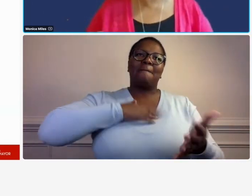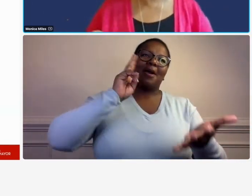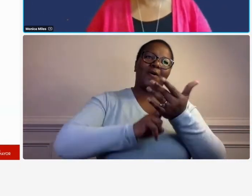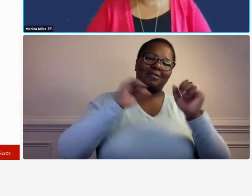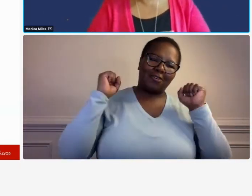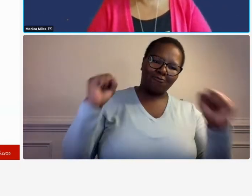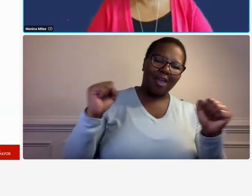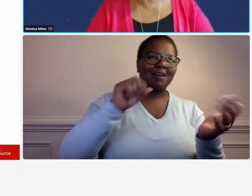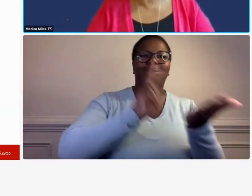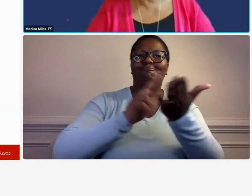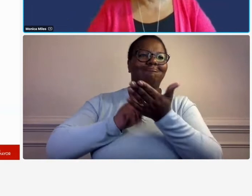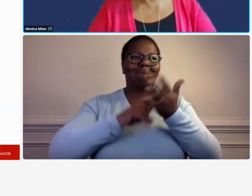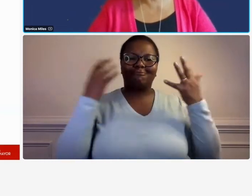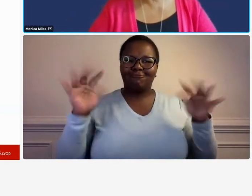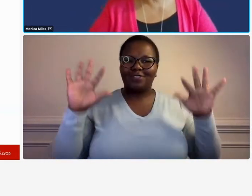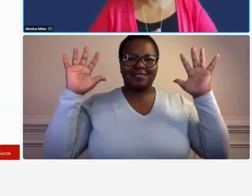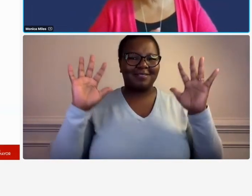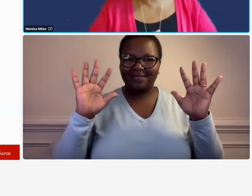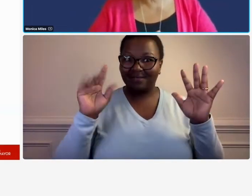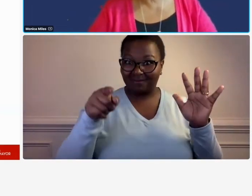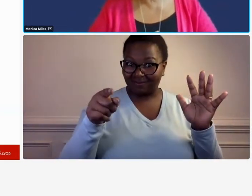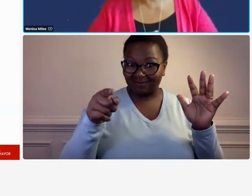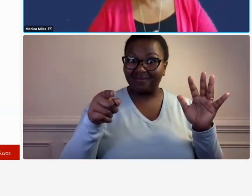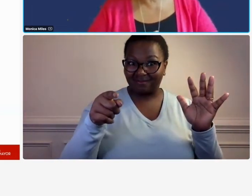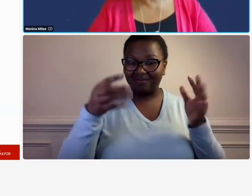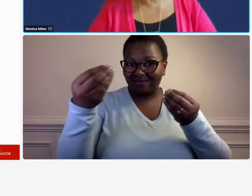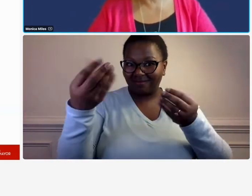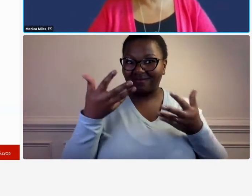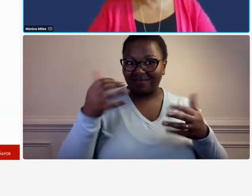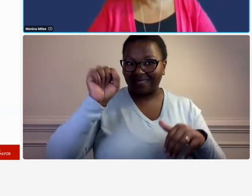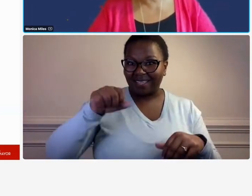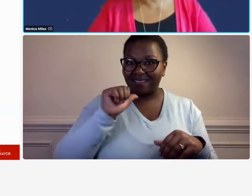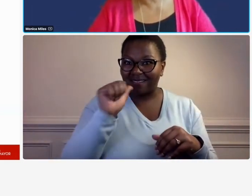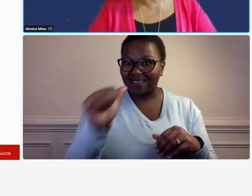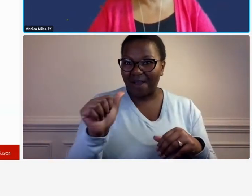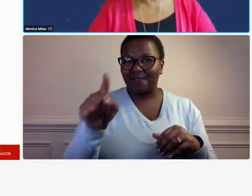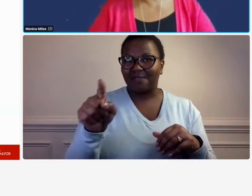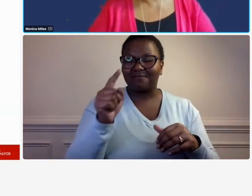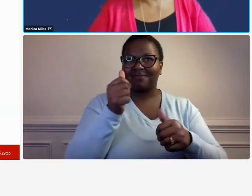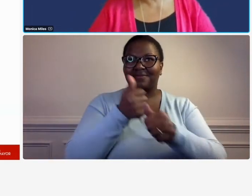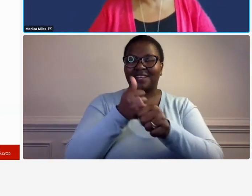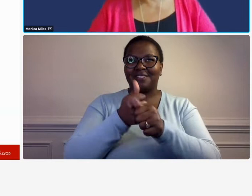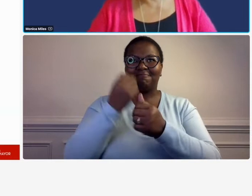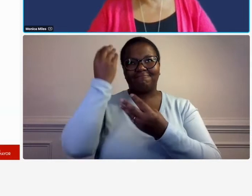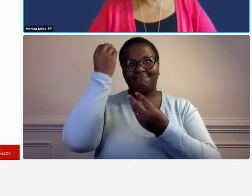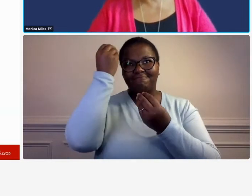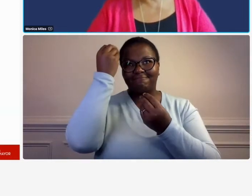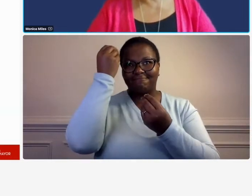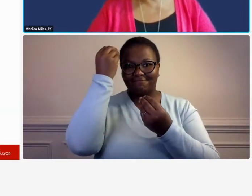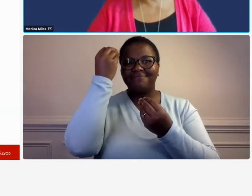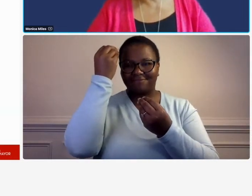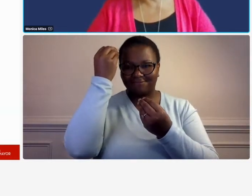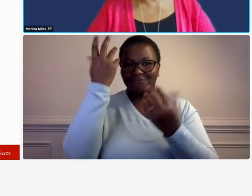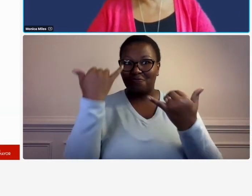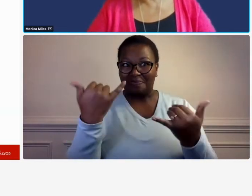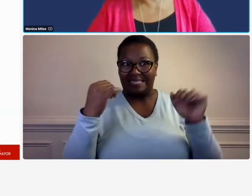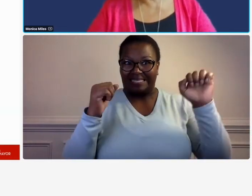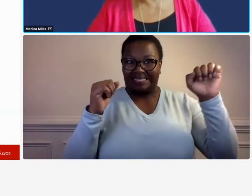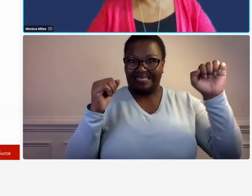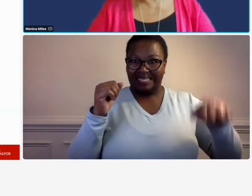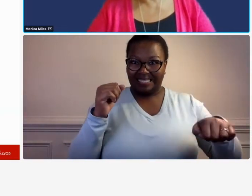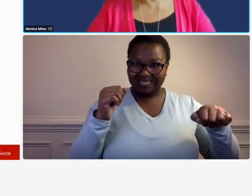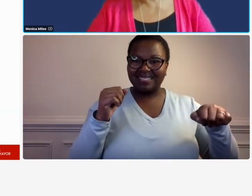just sign on the dotted line so if you can take um a moment to answer okay so we have some yeses okay